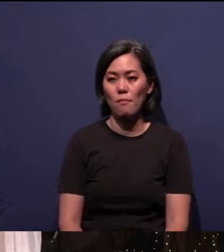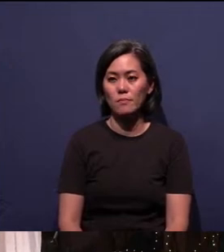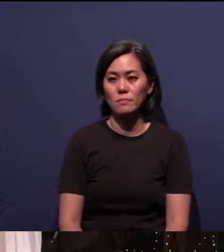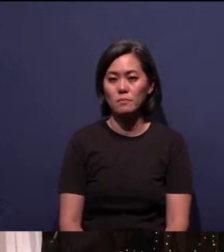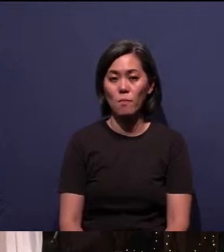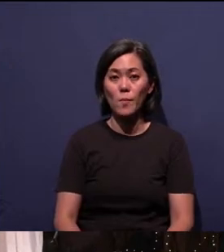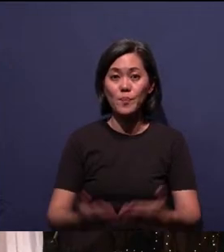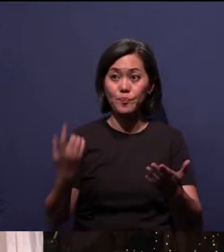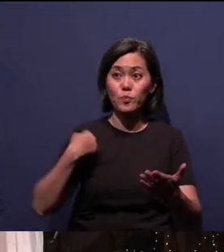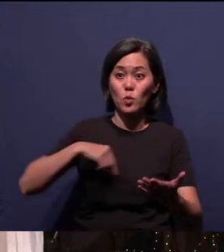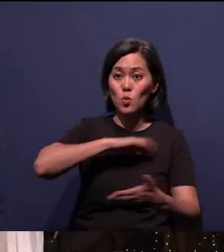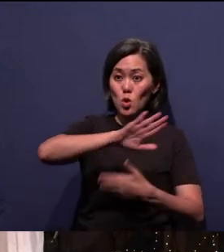Can we all stand and pray?